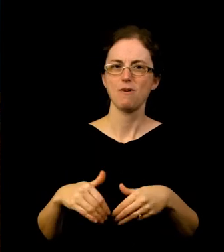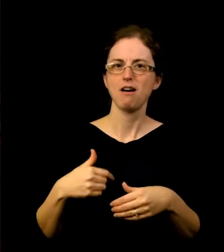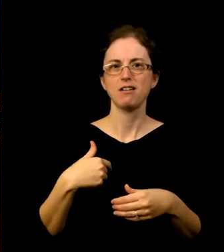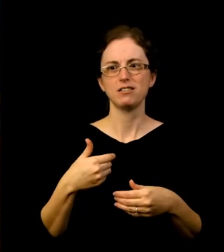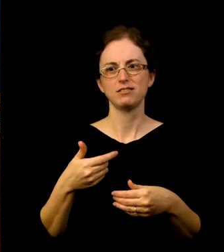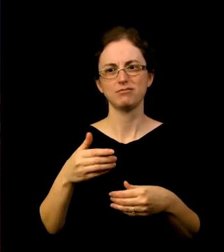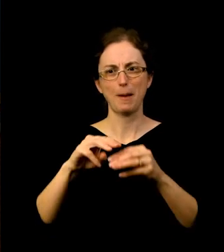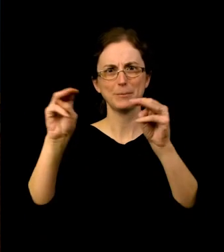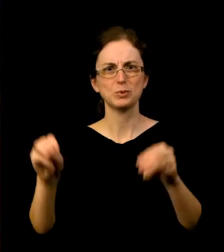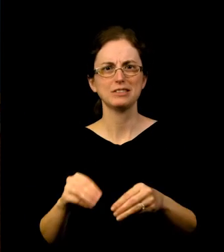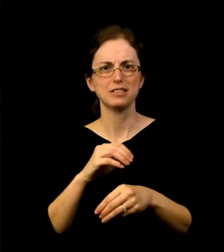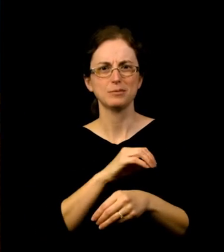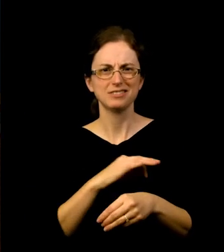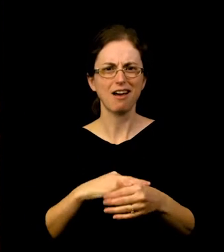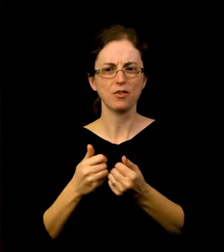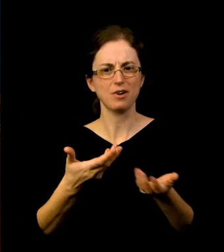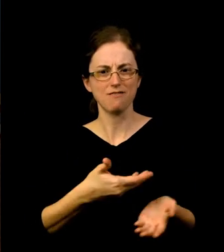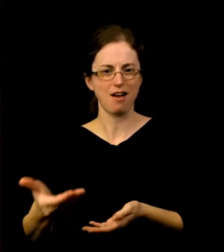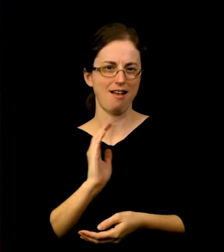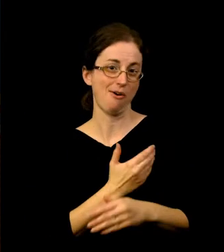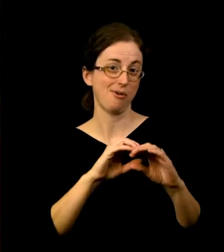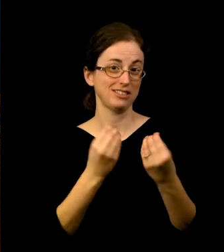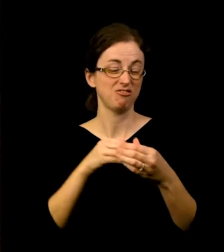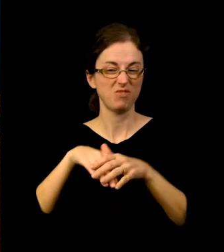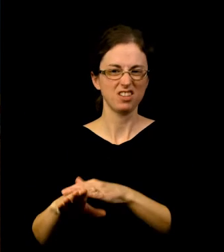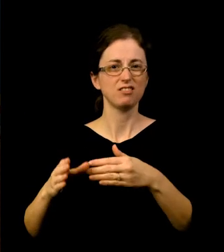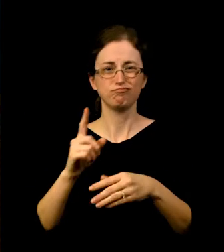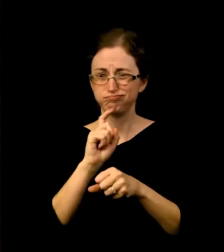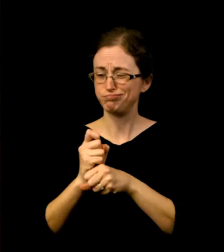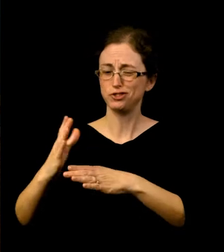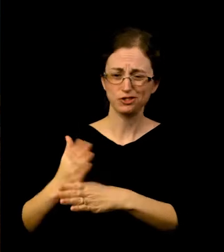Being able to share space and just have full run of the facilities